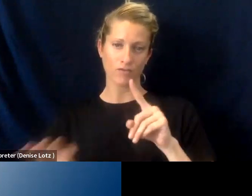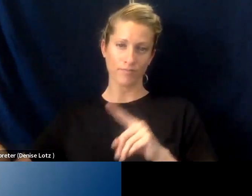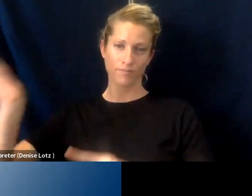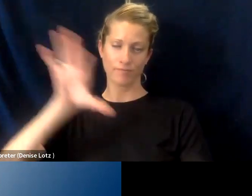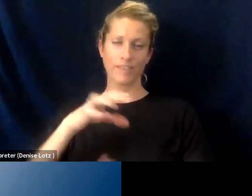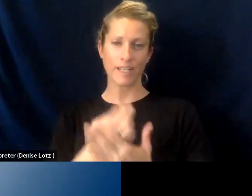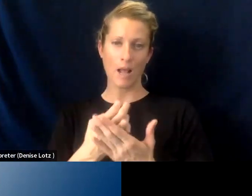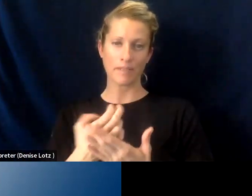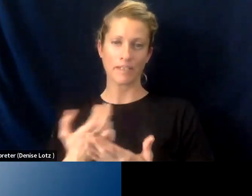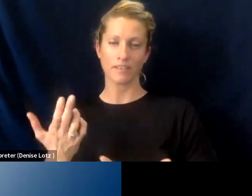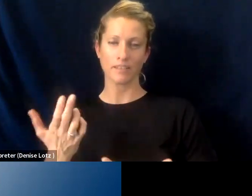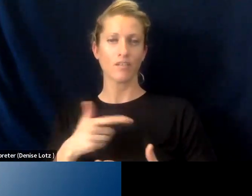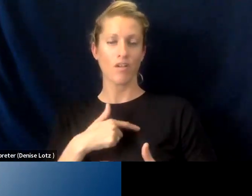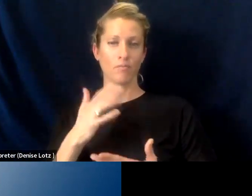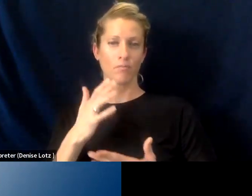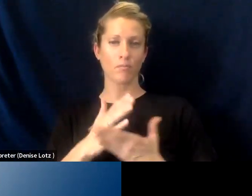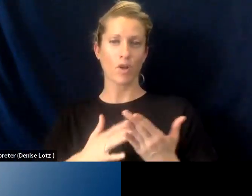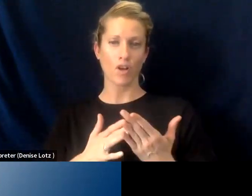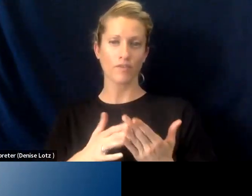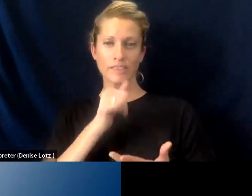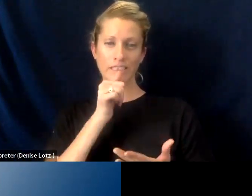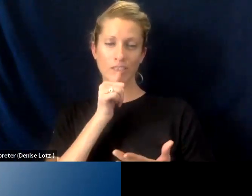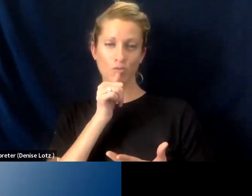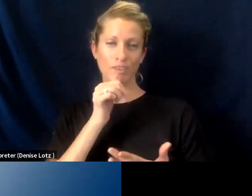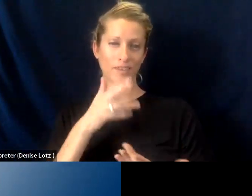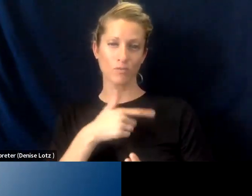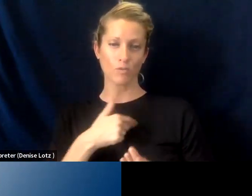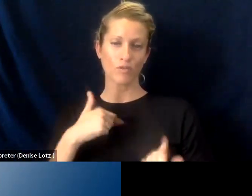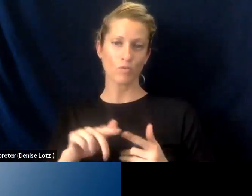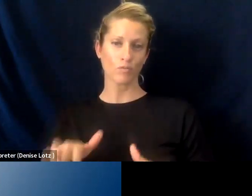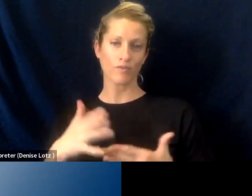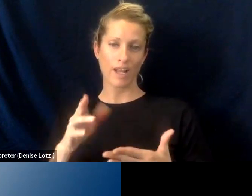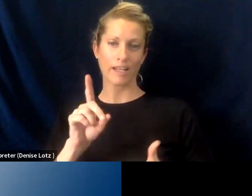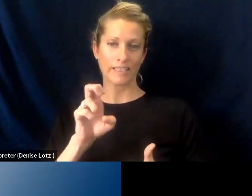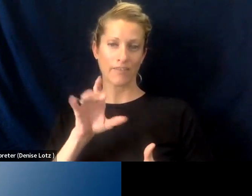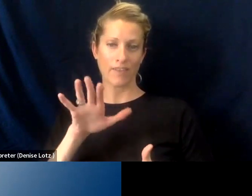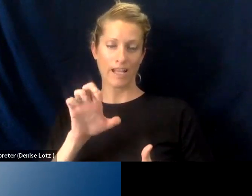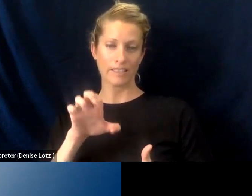And so a part of our kind of secret sauce is that we're providing devices to our students outside of it.